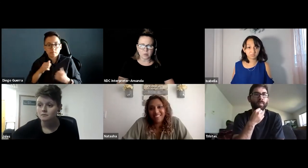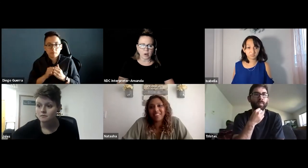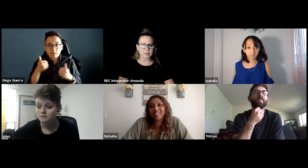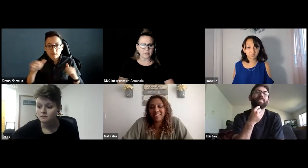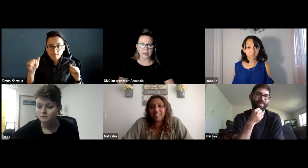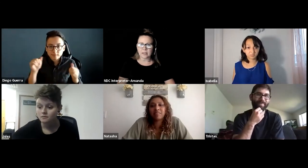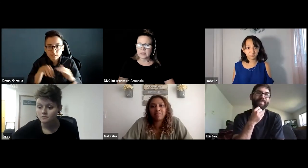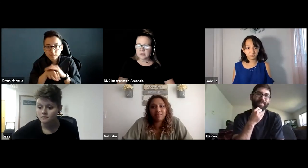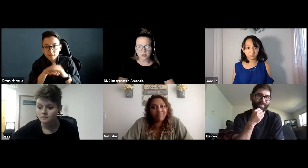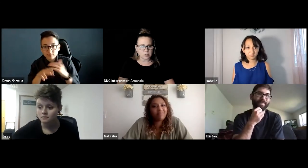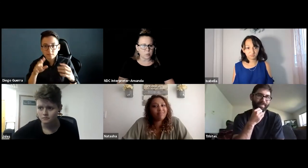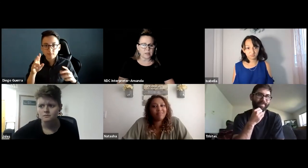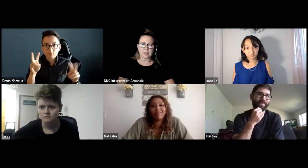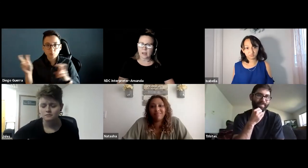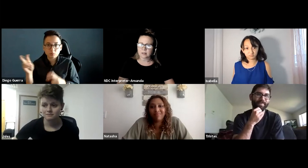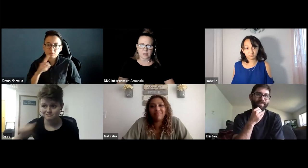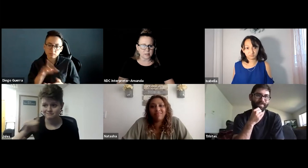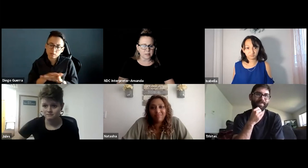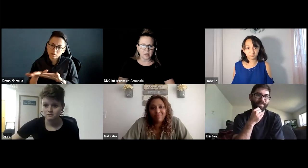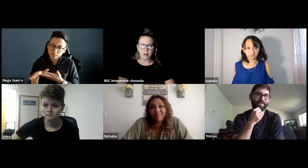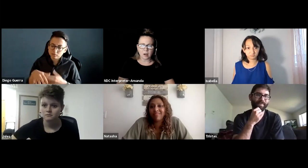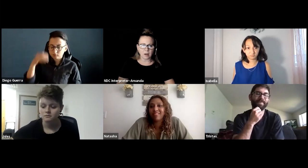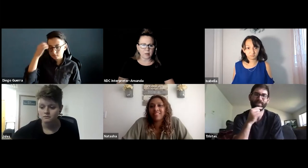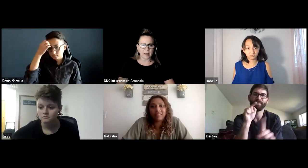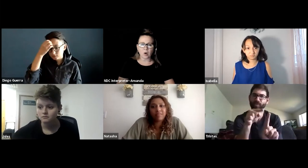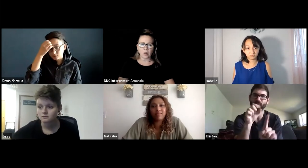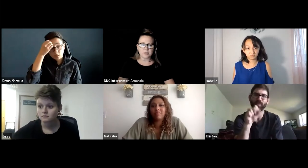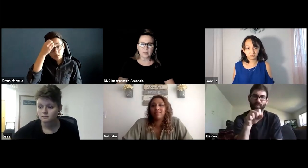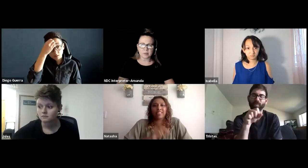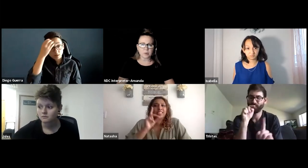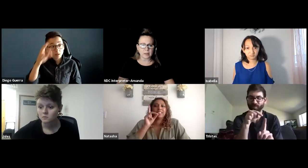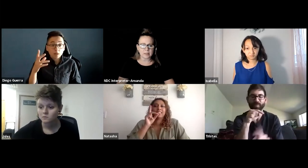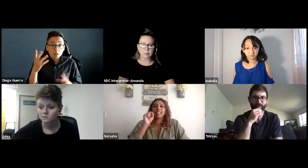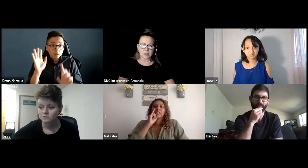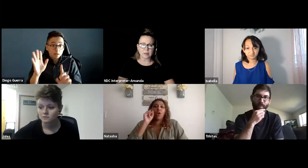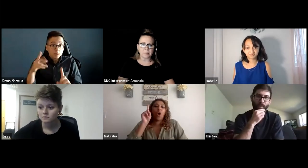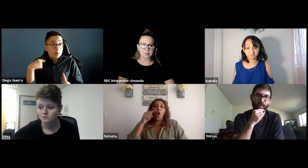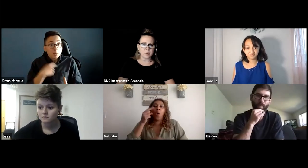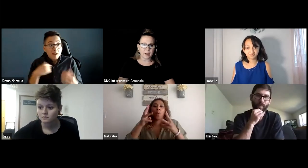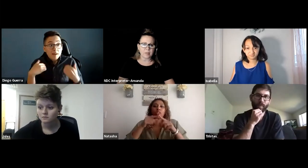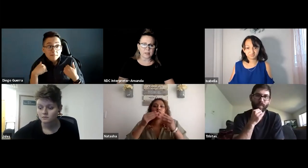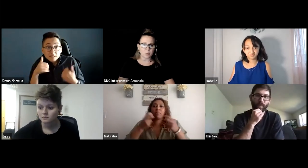office if I had any issues with any access at all. That was really nice and I'm glad most of you had that as well.